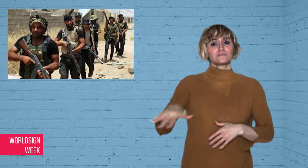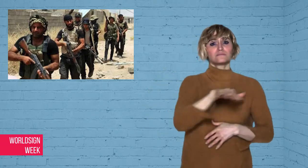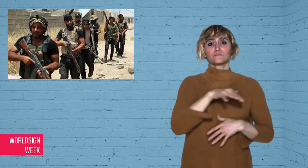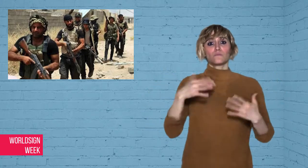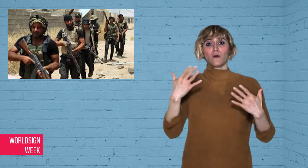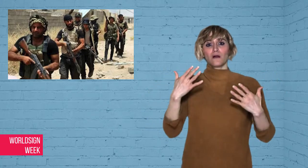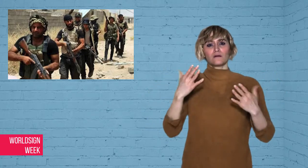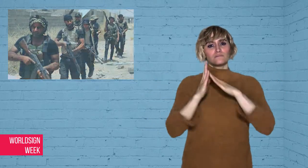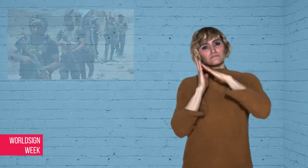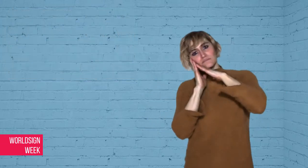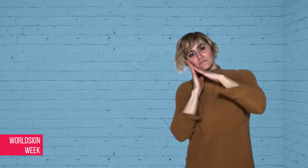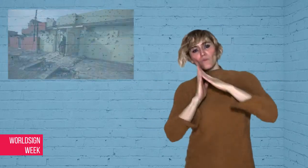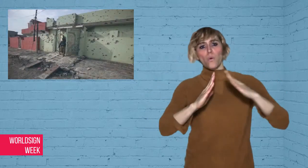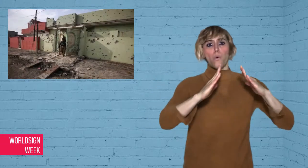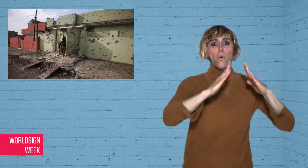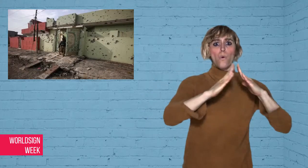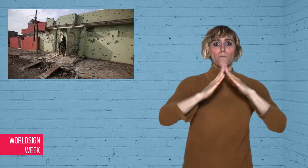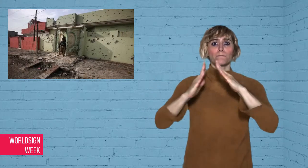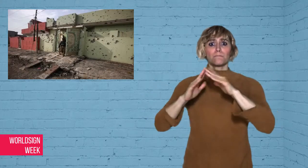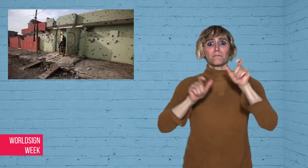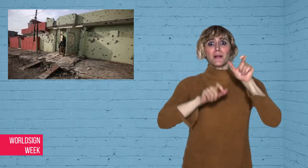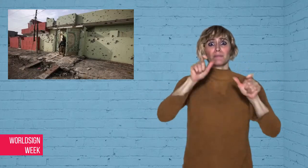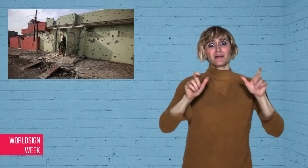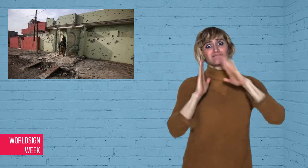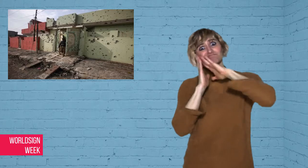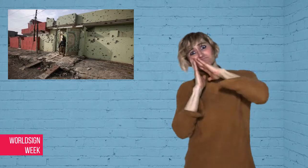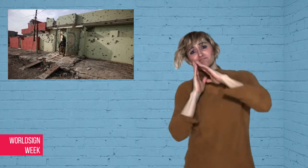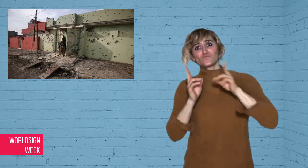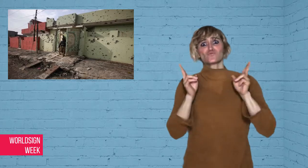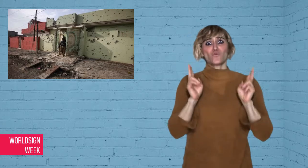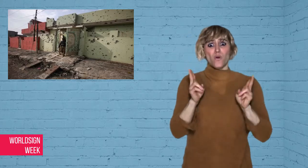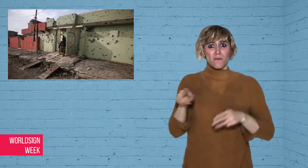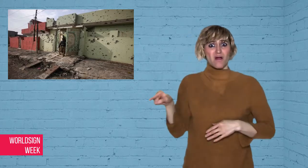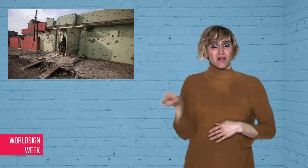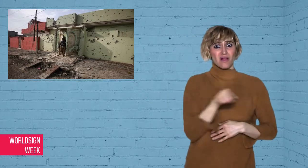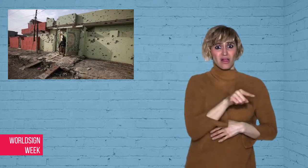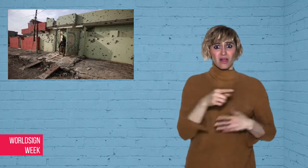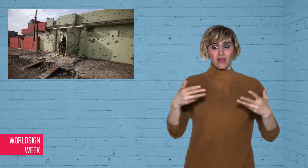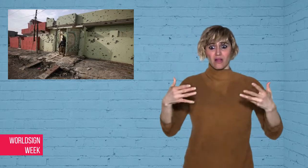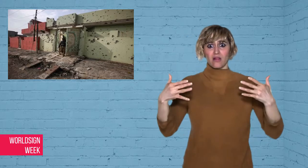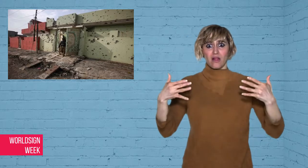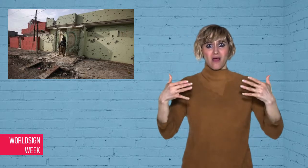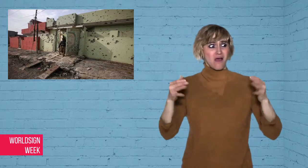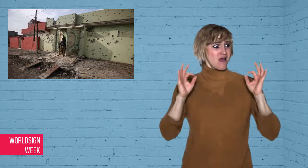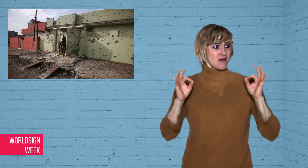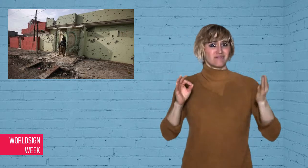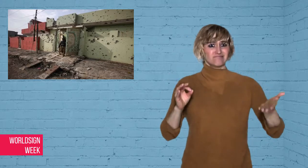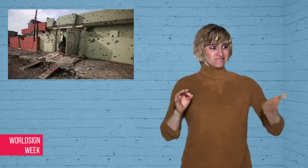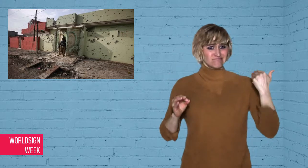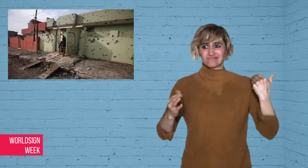neighbourhoods, where residents are